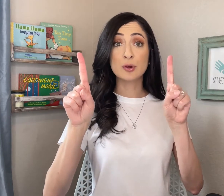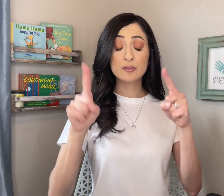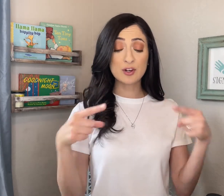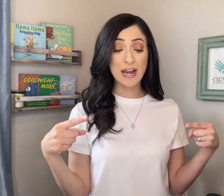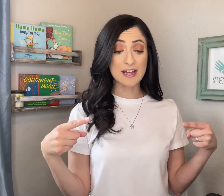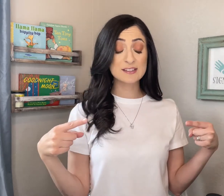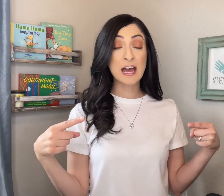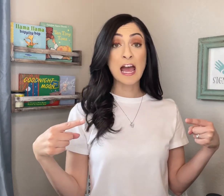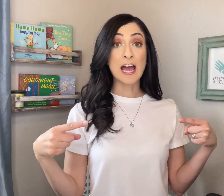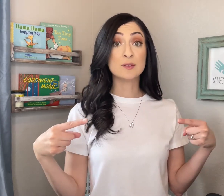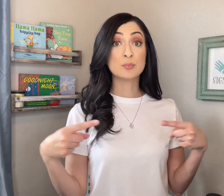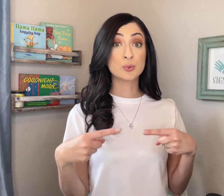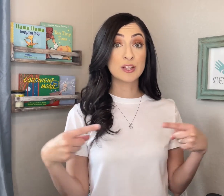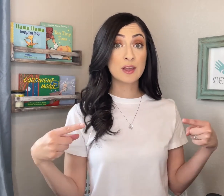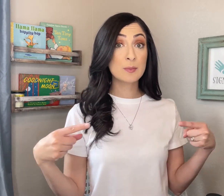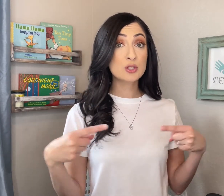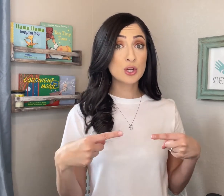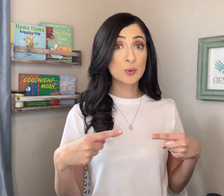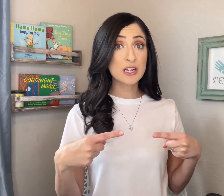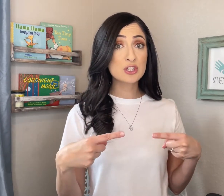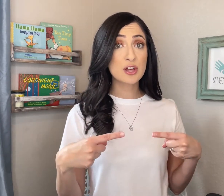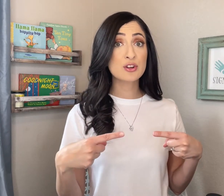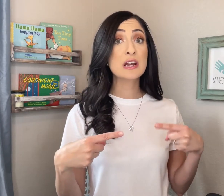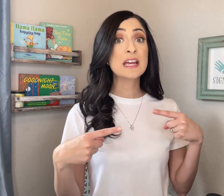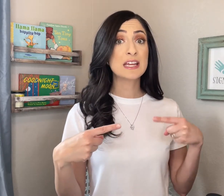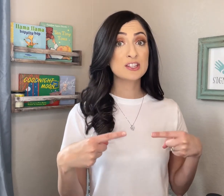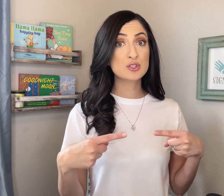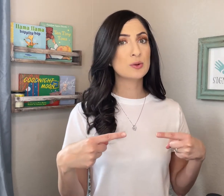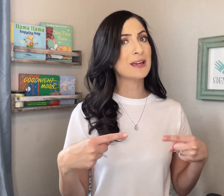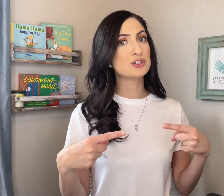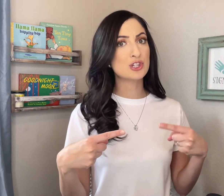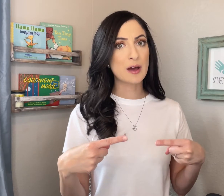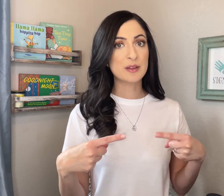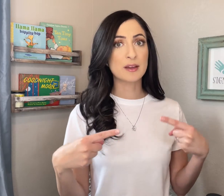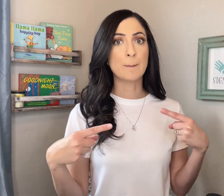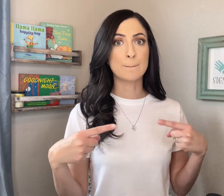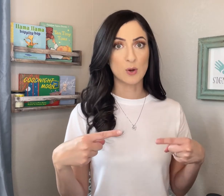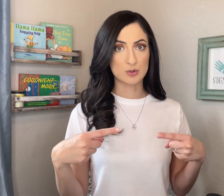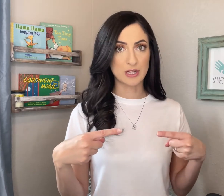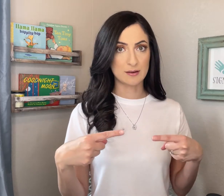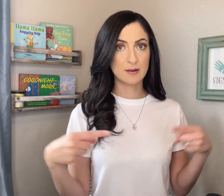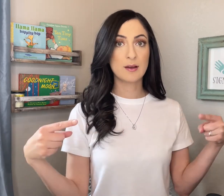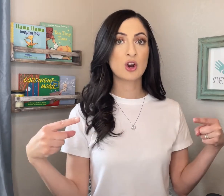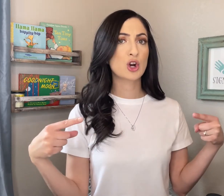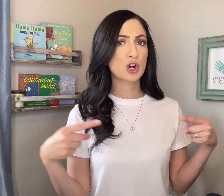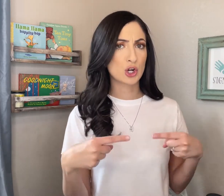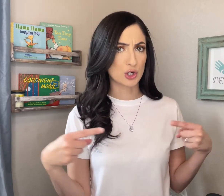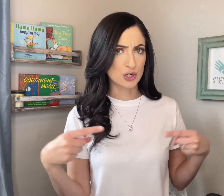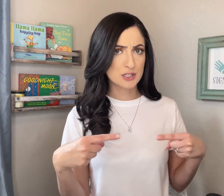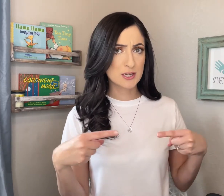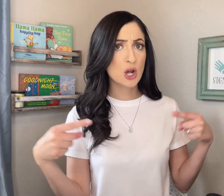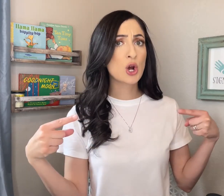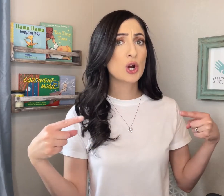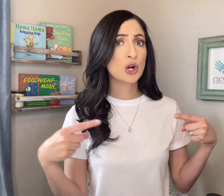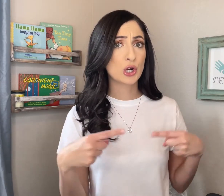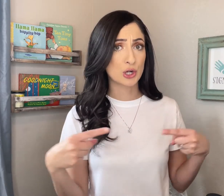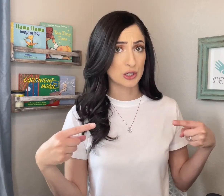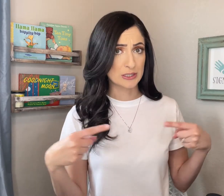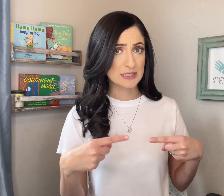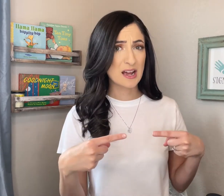of your hands and bring them toward each other into a jabbing motion. HURT. HURT.